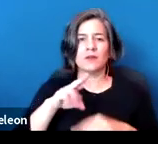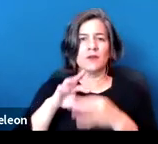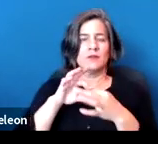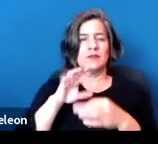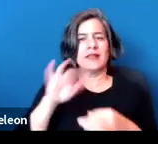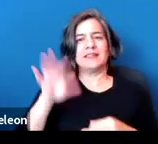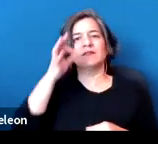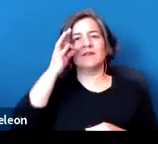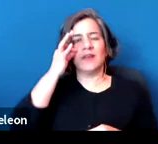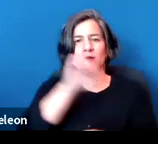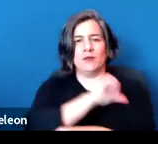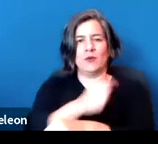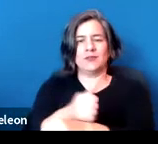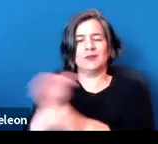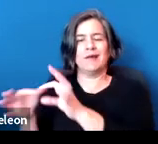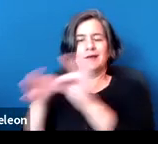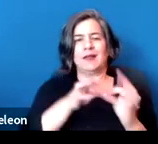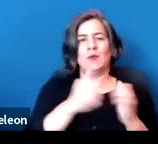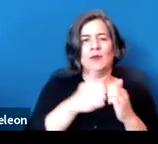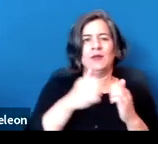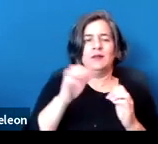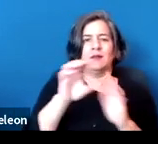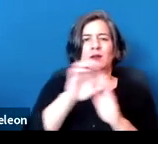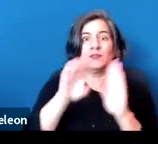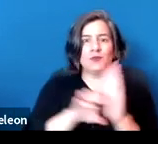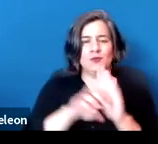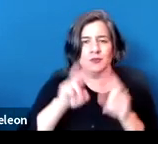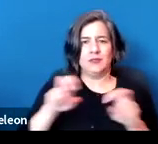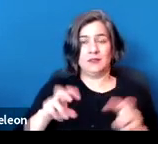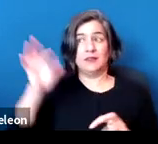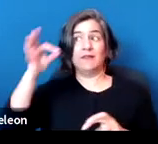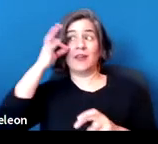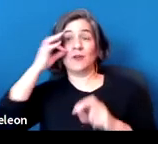to our constitutional analysis of how much the feds can tell the states to do things,